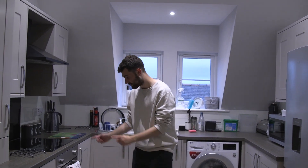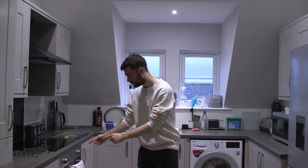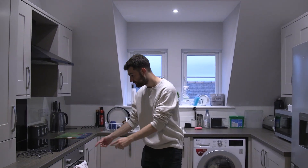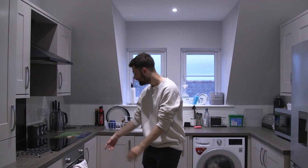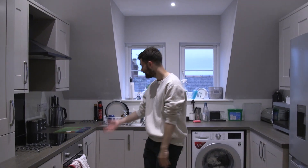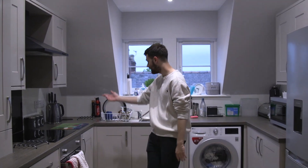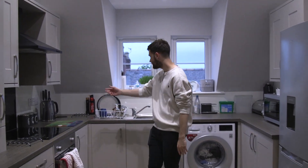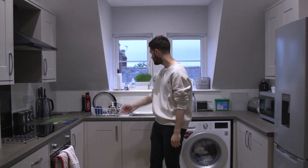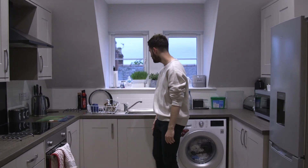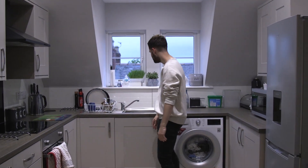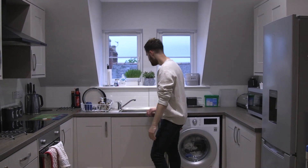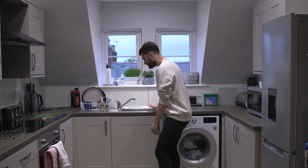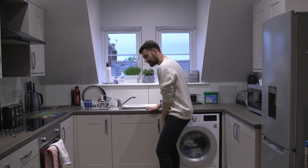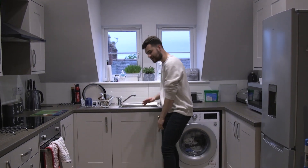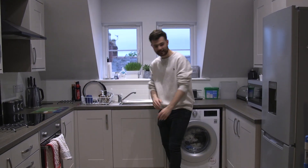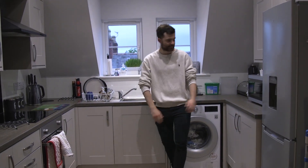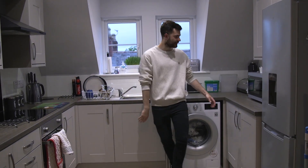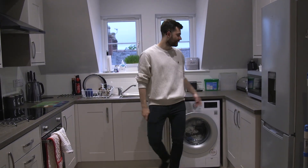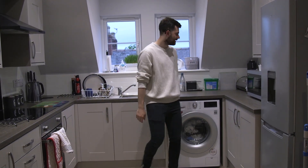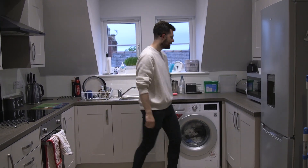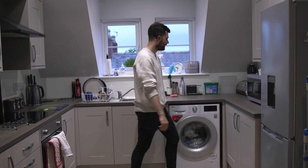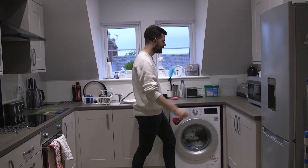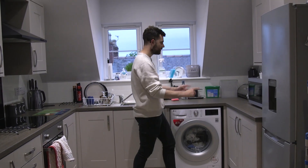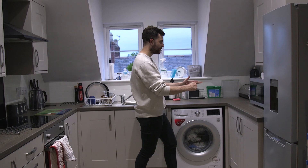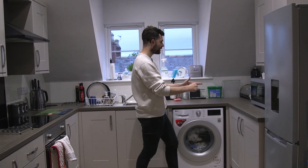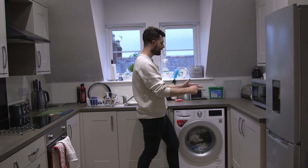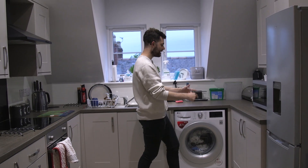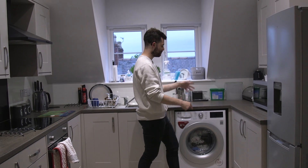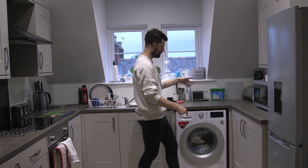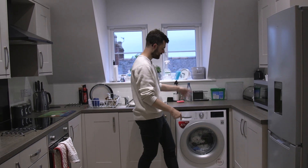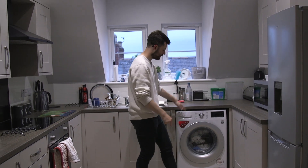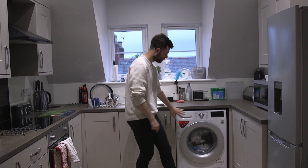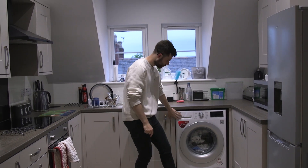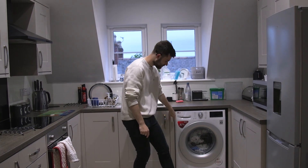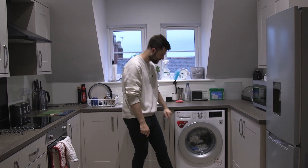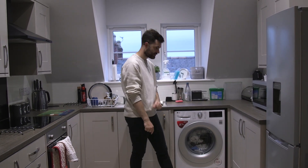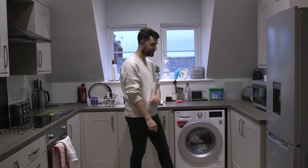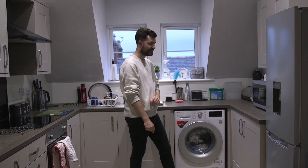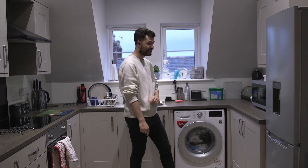Got a oven here, kettle, the sink, microwave, bread-bin, washing machine...